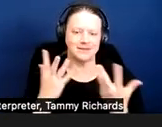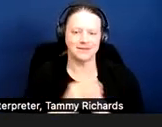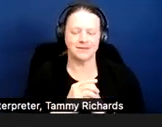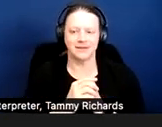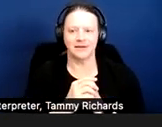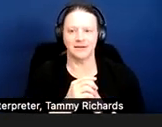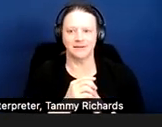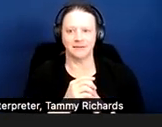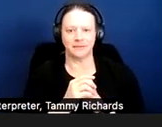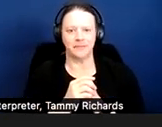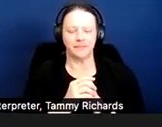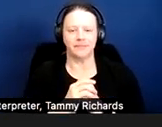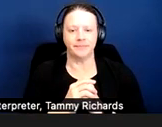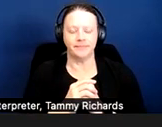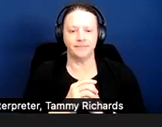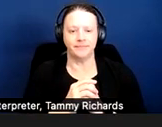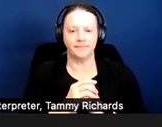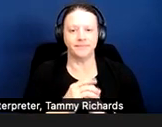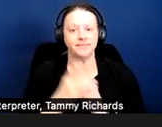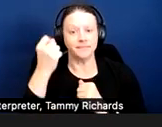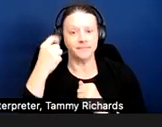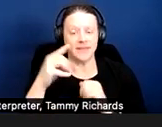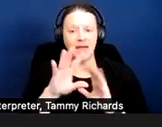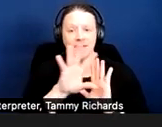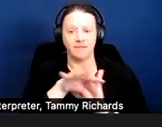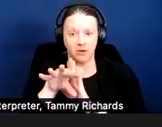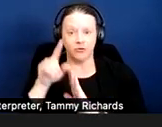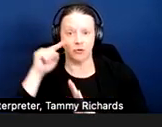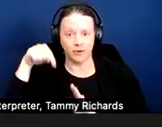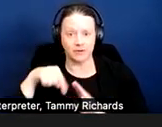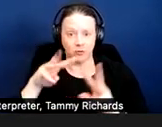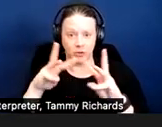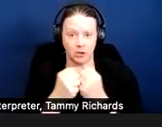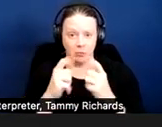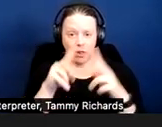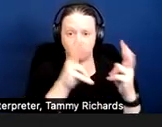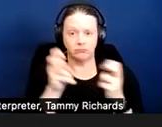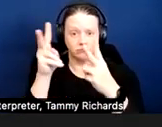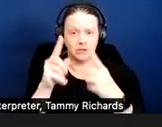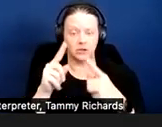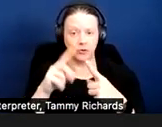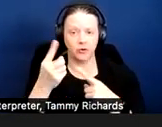Videos for the webinar will be up on the DREDF website as quickly as possible.